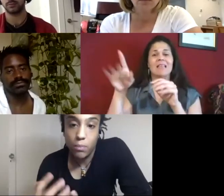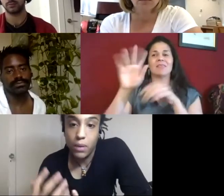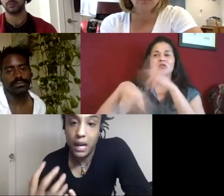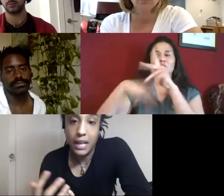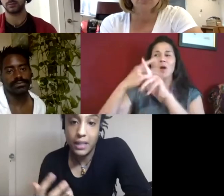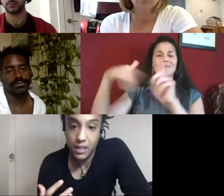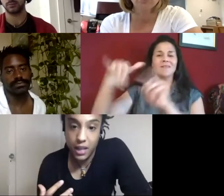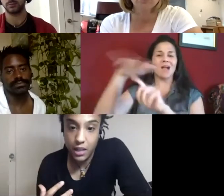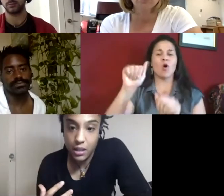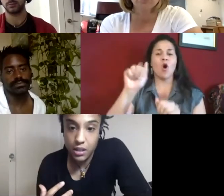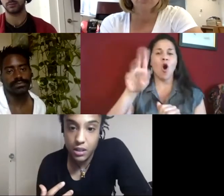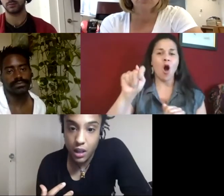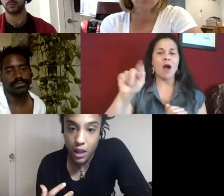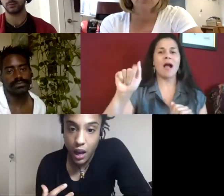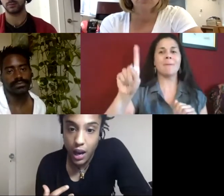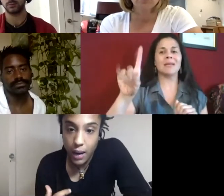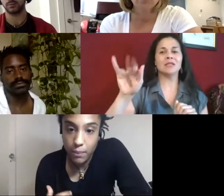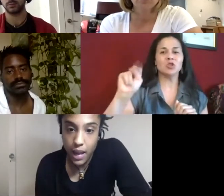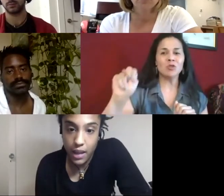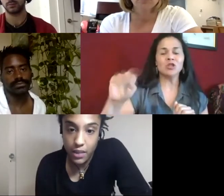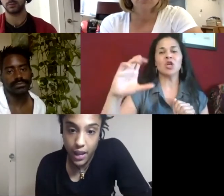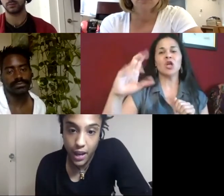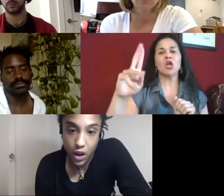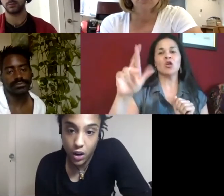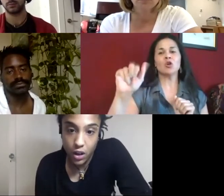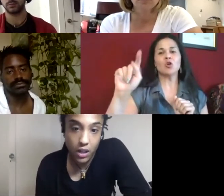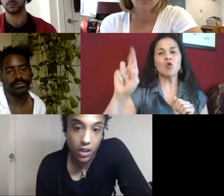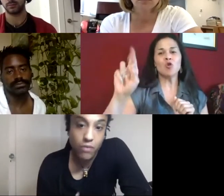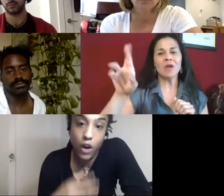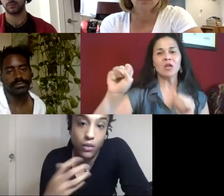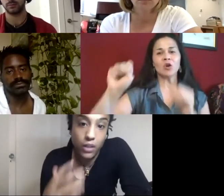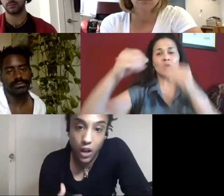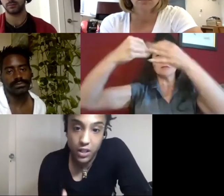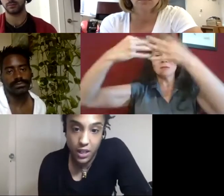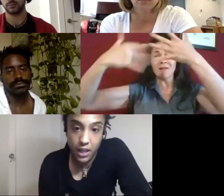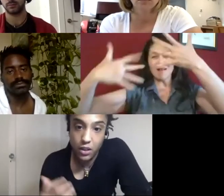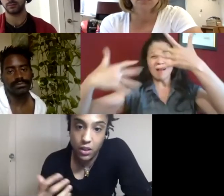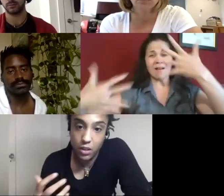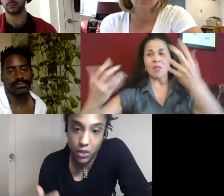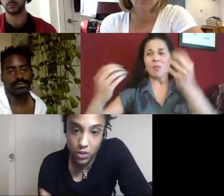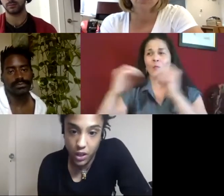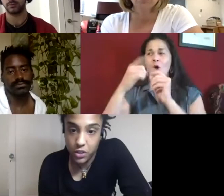behind the scenes, and they are involved in the arts scene, either administration